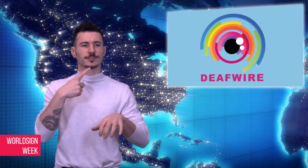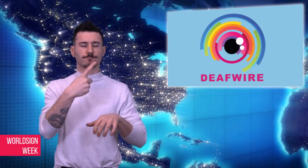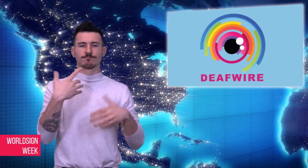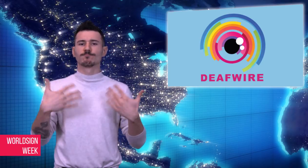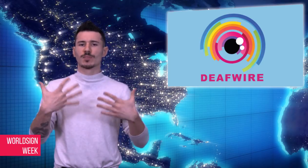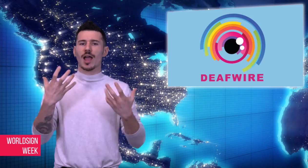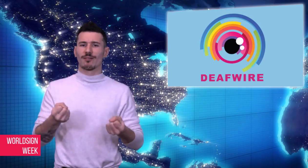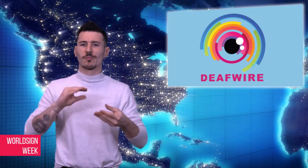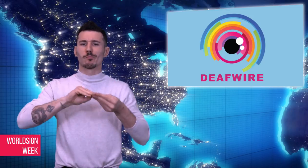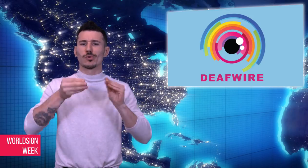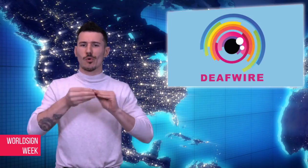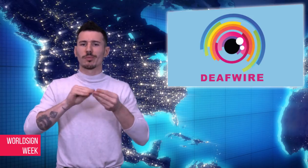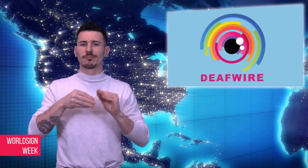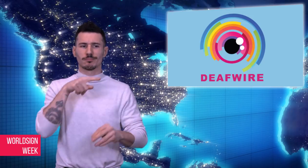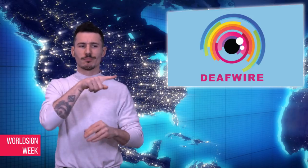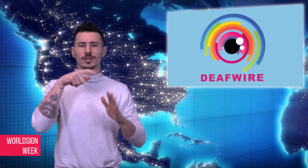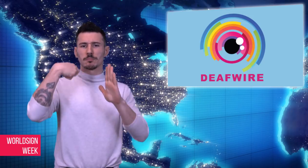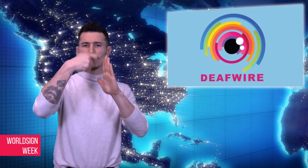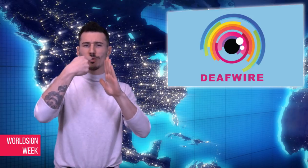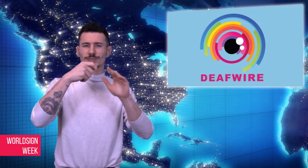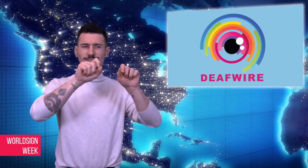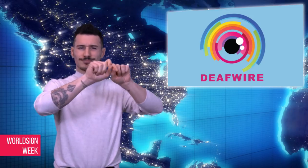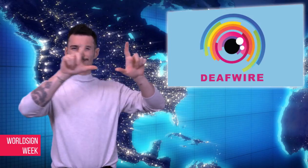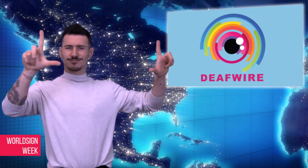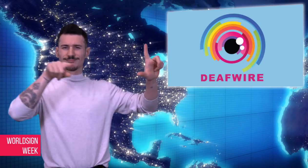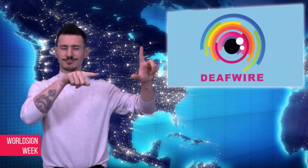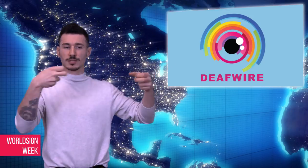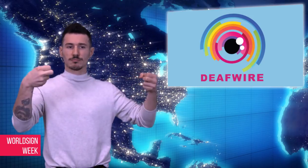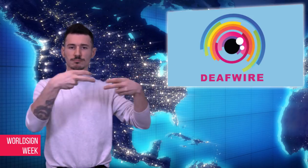walked out of a movie screening of Black